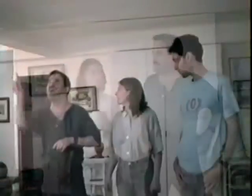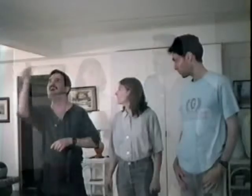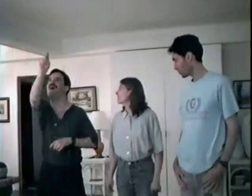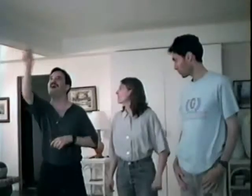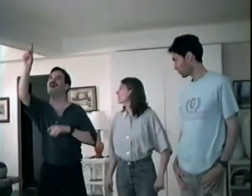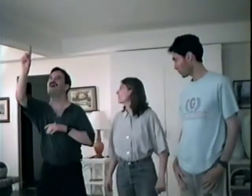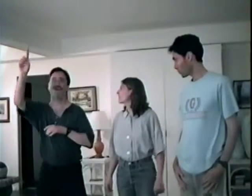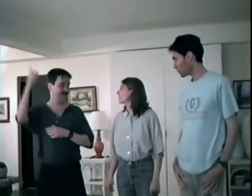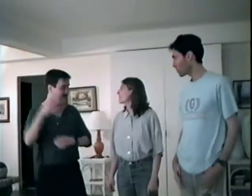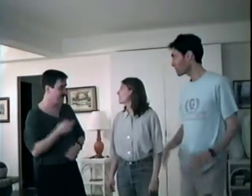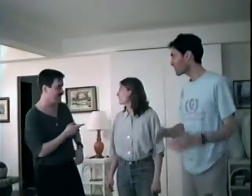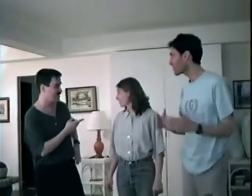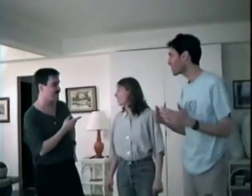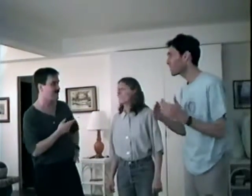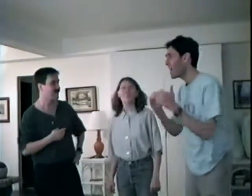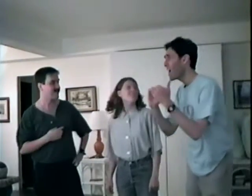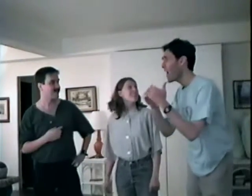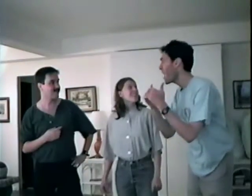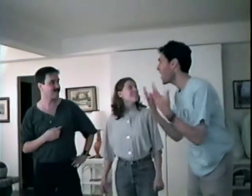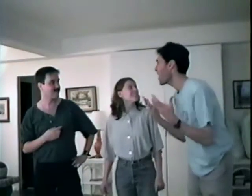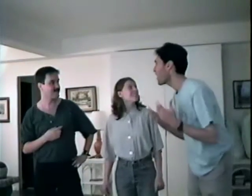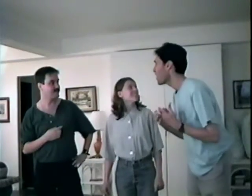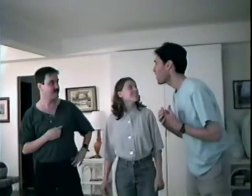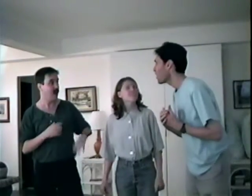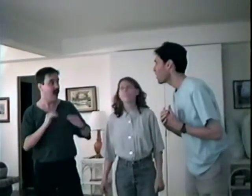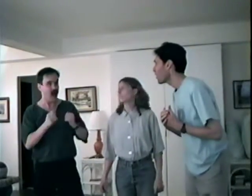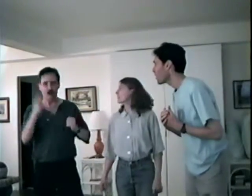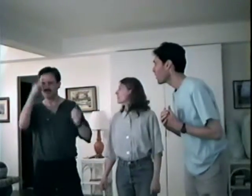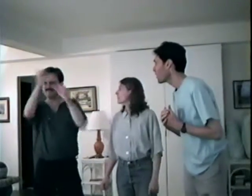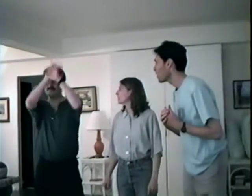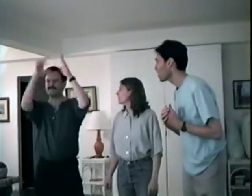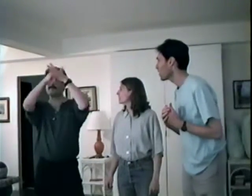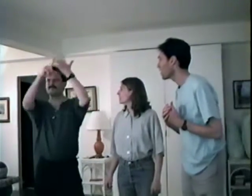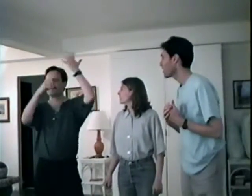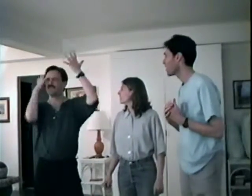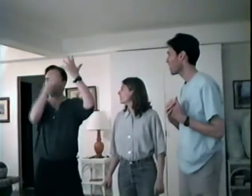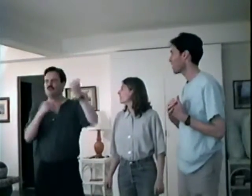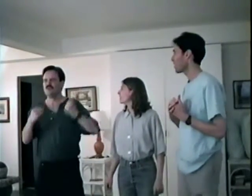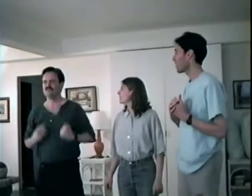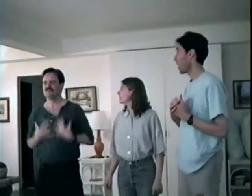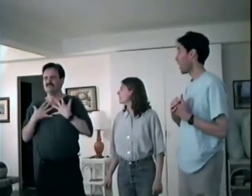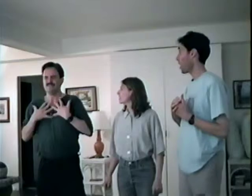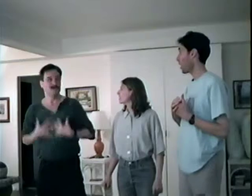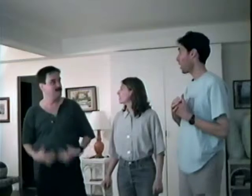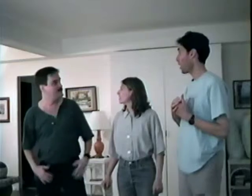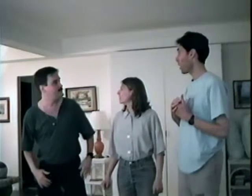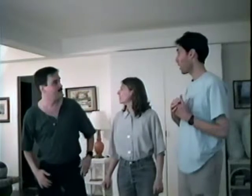Come on! How do you do it? You just think lovely wonderful thoughts,